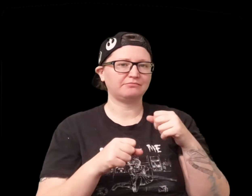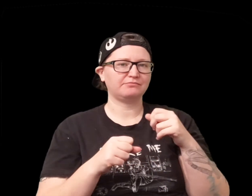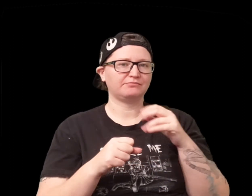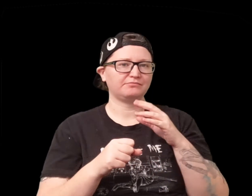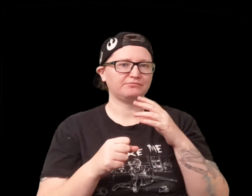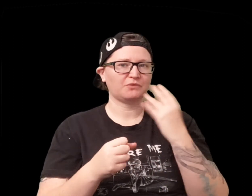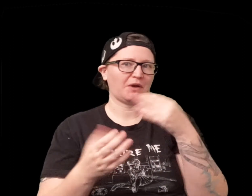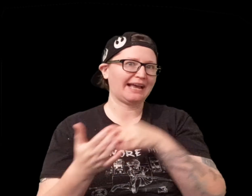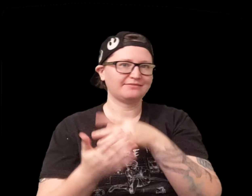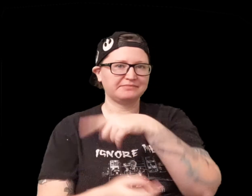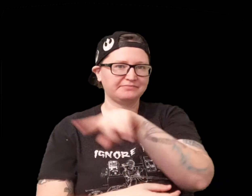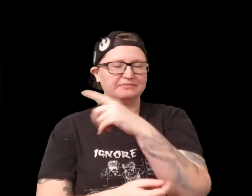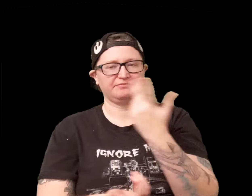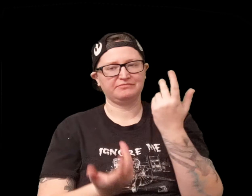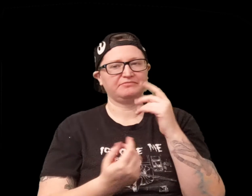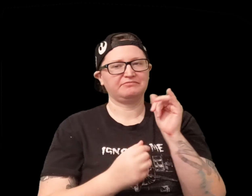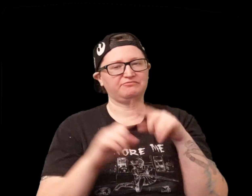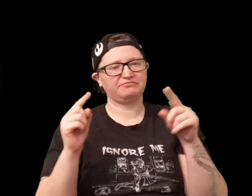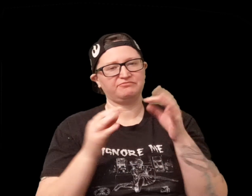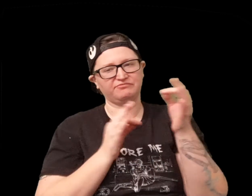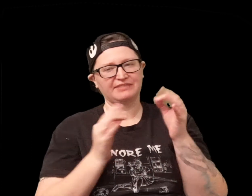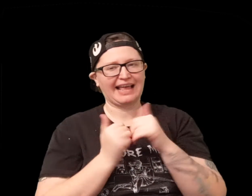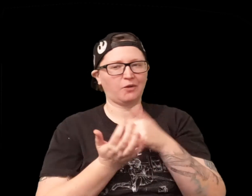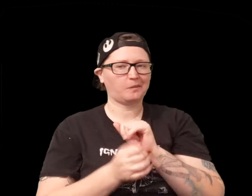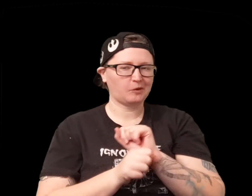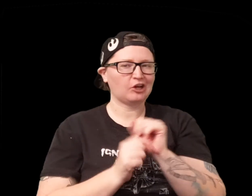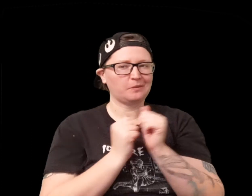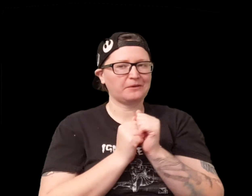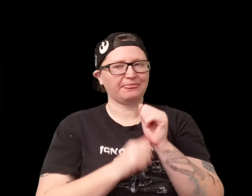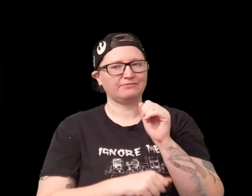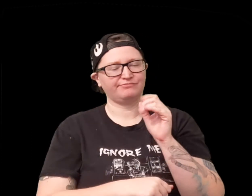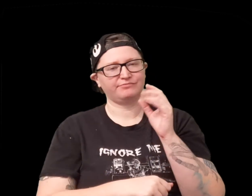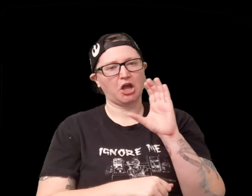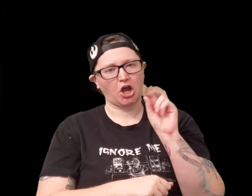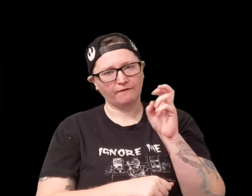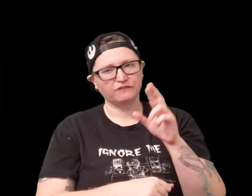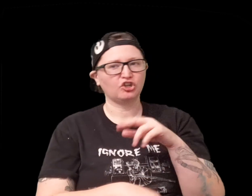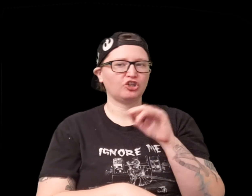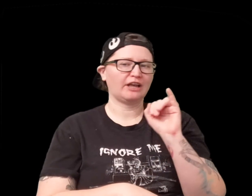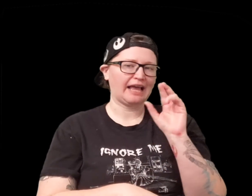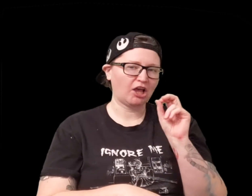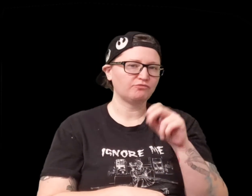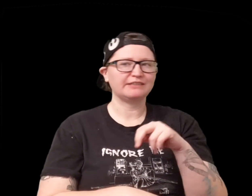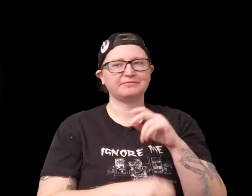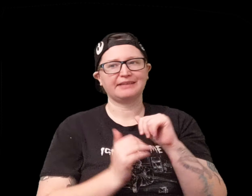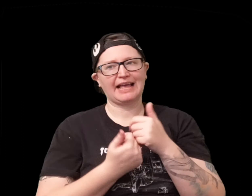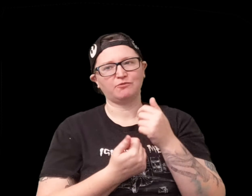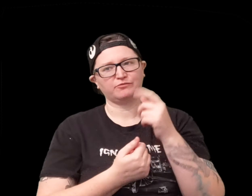and then the players can go against them so just kind of explains how that works um with cover iron